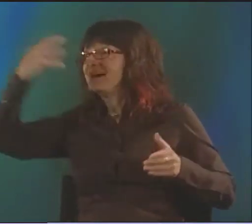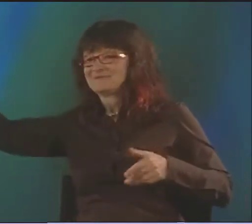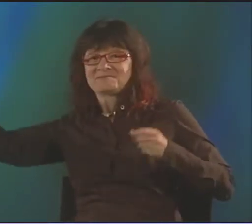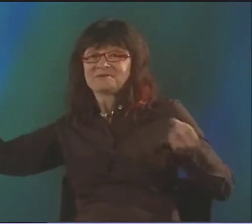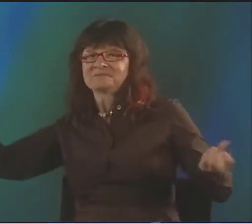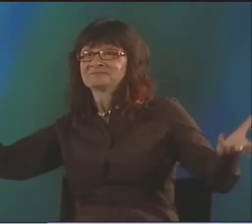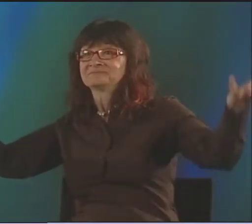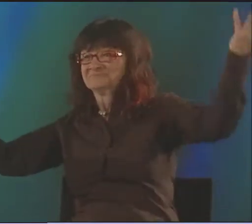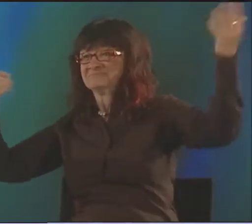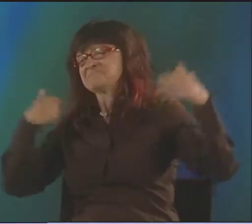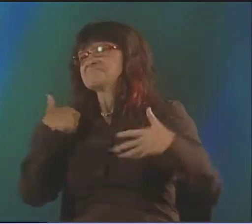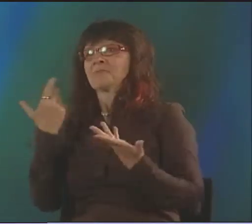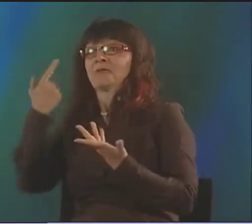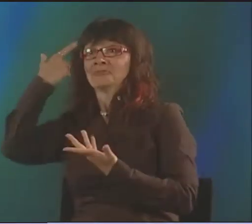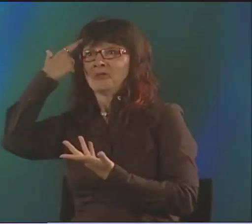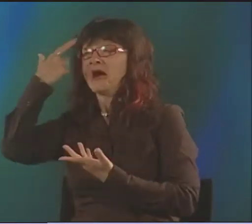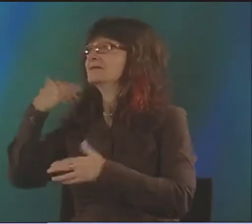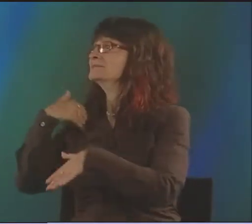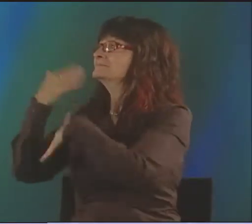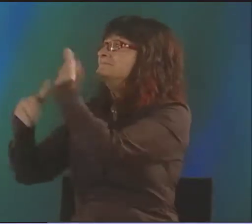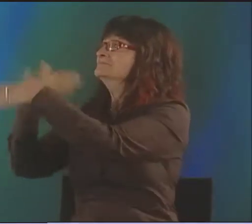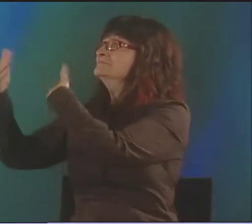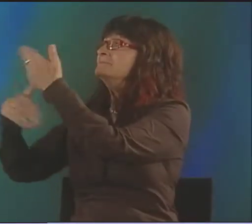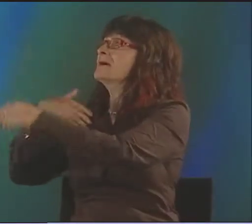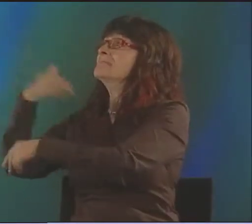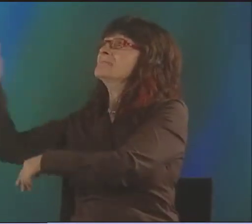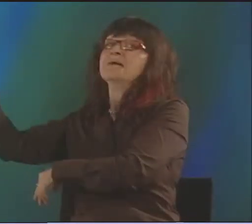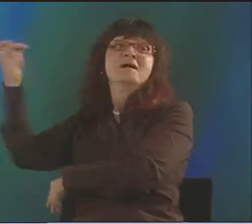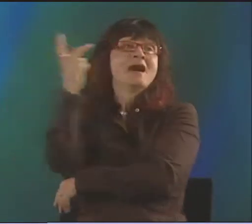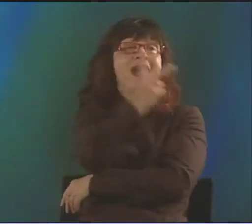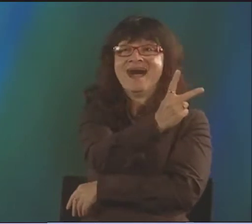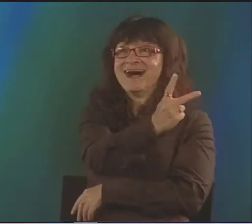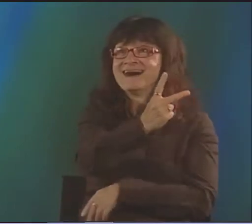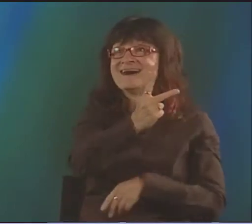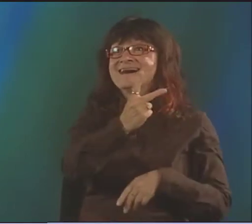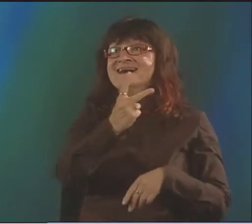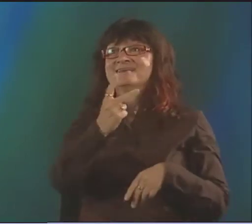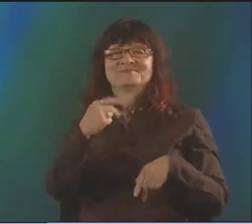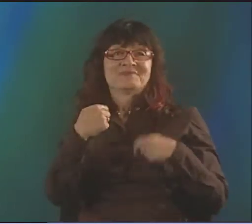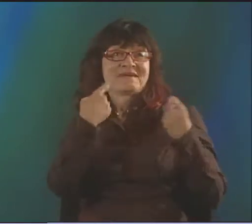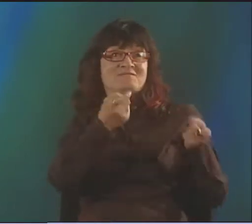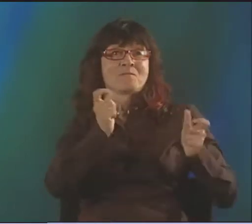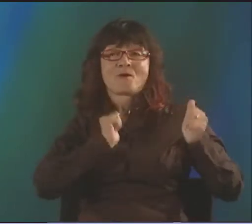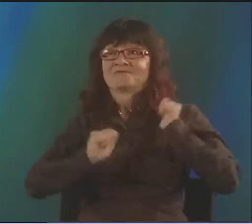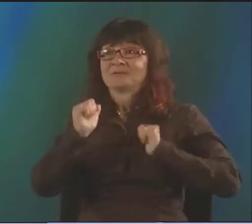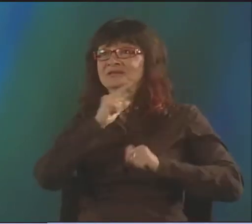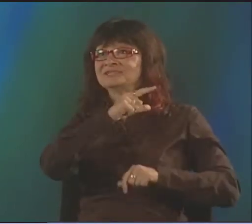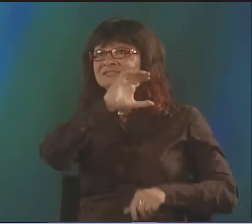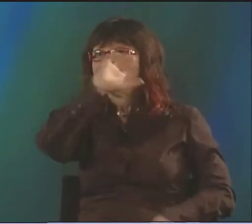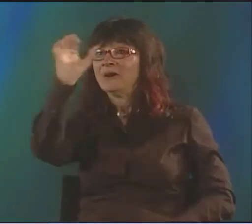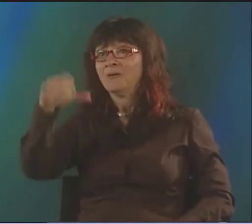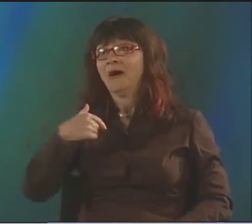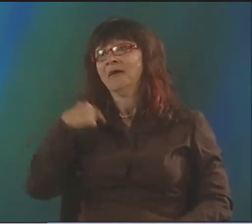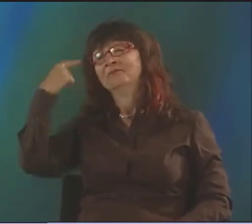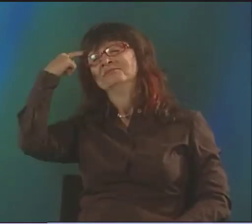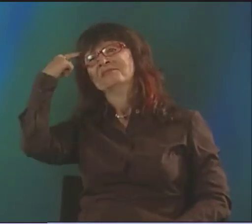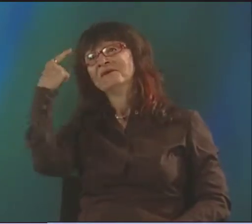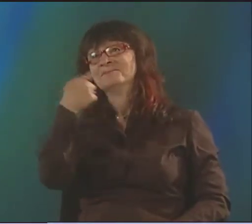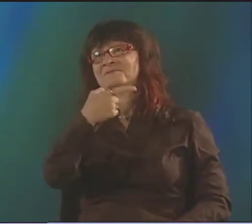AND I THOUGHT WHILE I WAS IN SWEDEN THAT EVERYTHING WOULD KEEP GROWING HERE. THAT'S WHAT I THOUGHT. SO I WENT ON MY MERRY WAY. AND WHEN I CAME BACK TO VISIT,